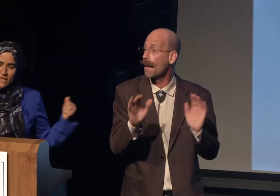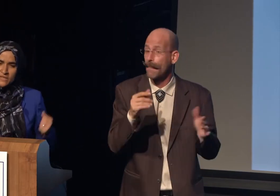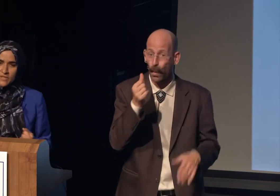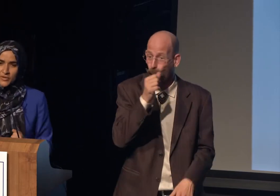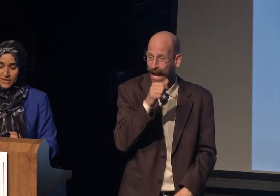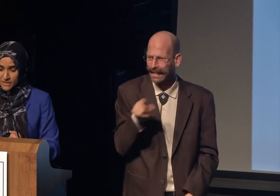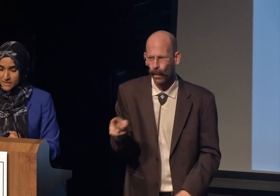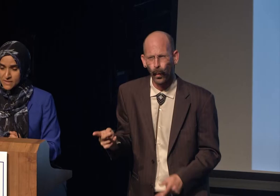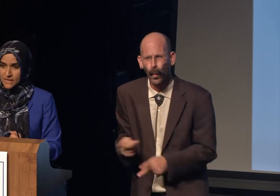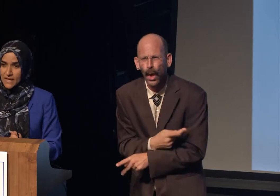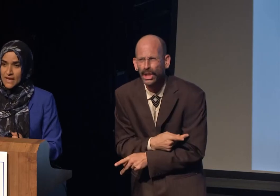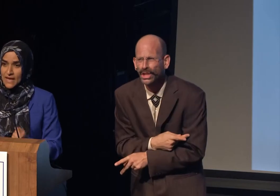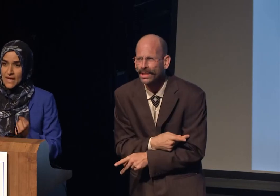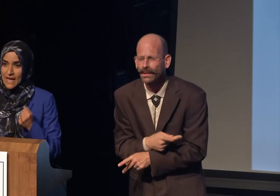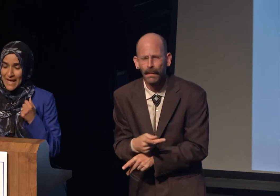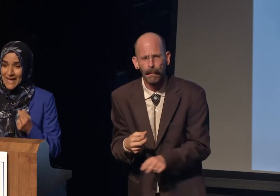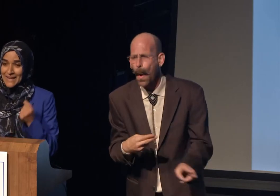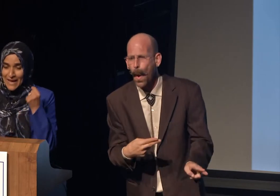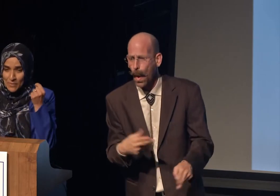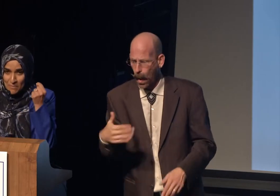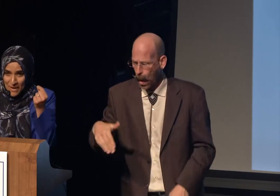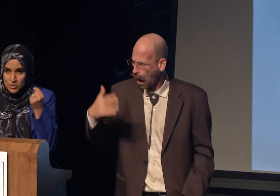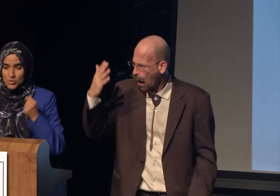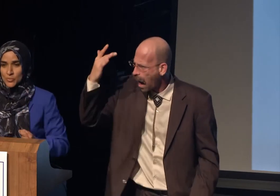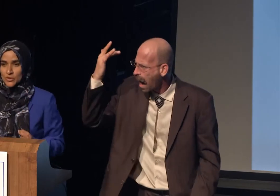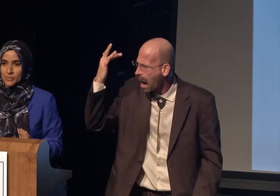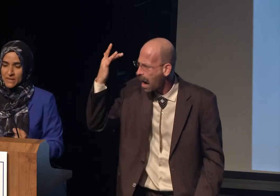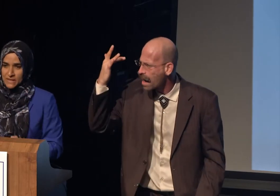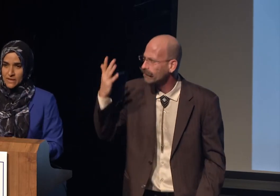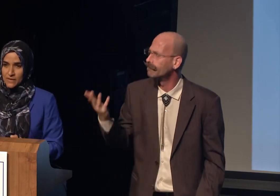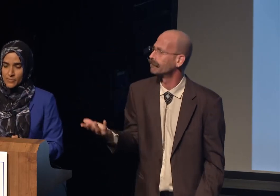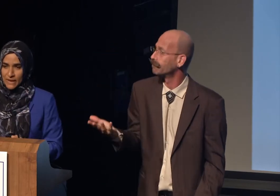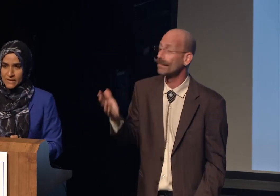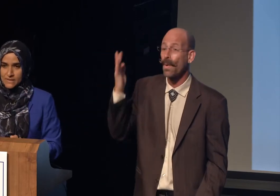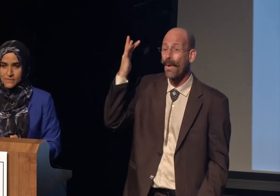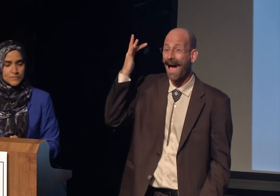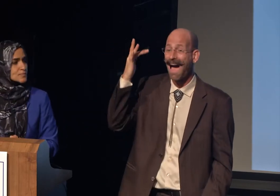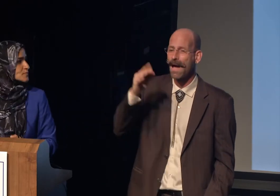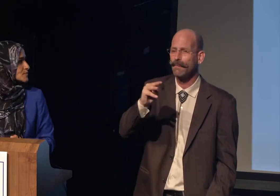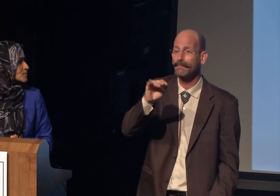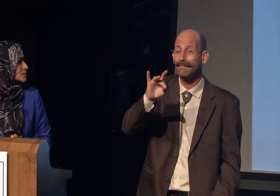Because there is a measurable media bias.